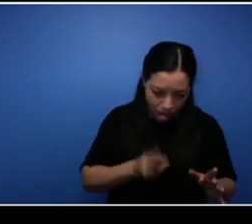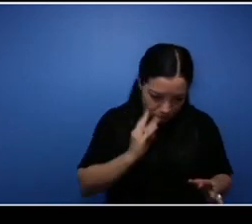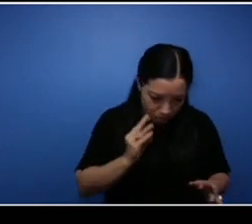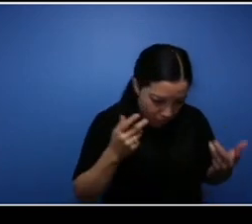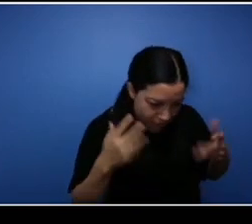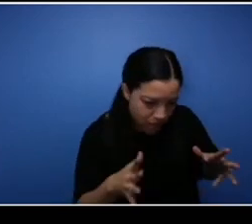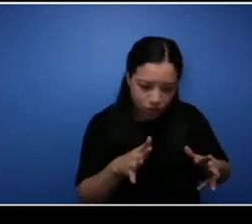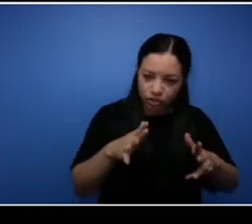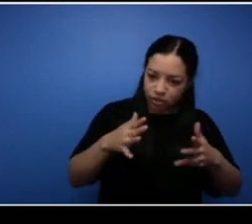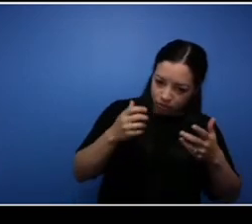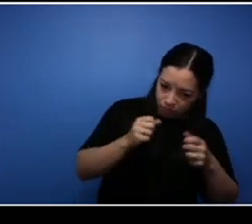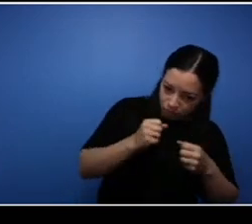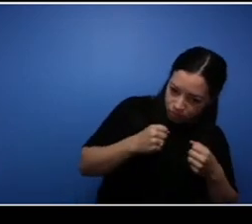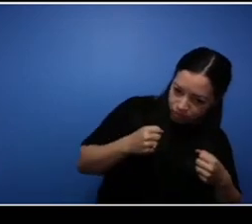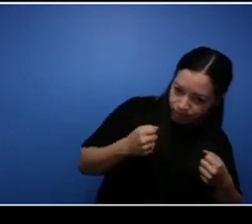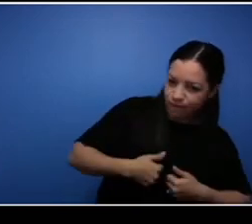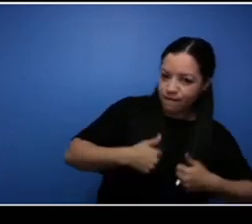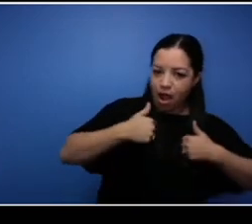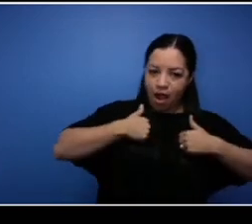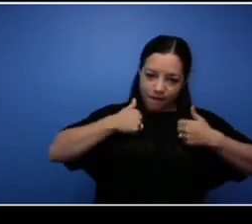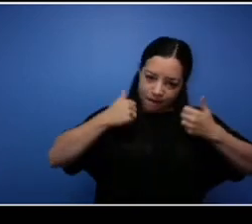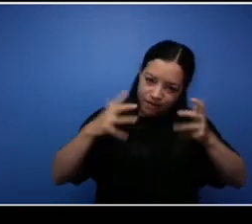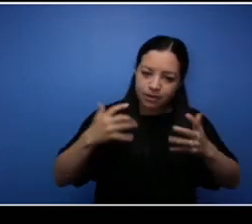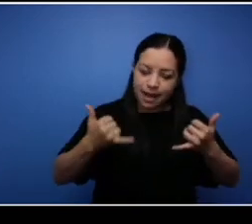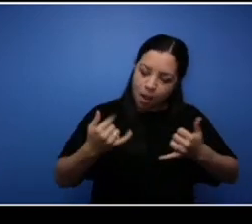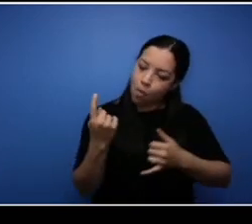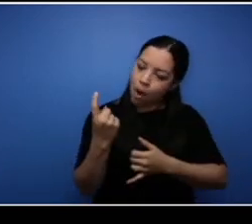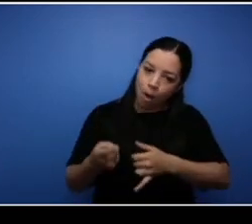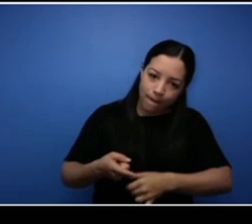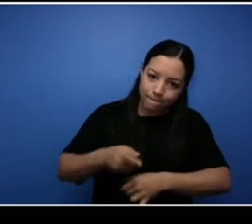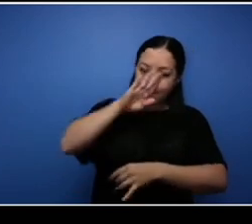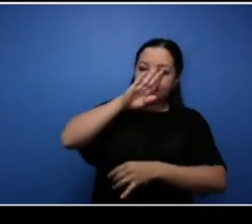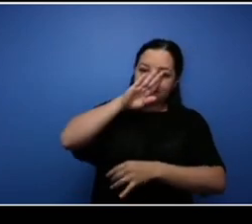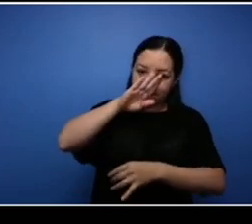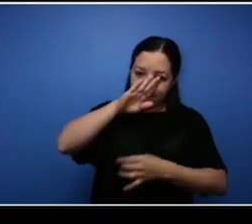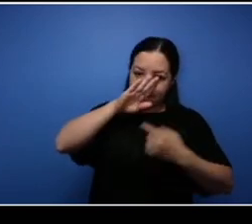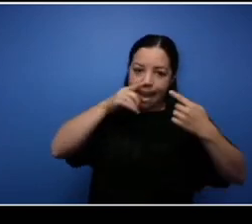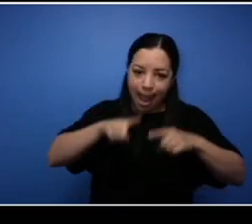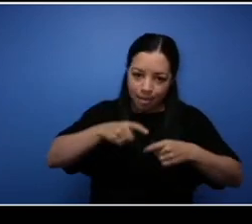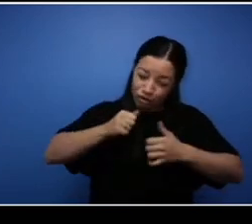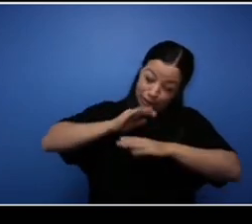everything, this is just another barrier that's trying to keep you down, get your head out